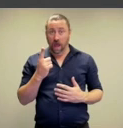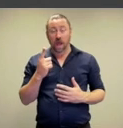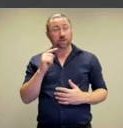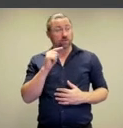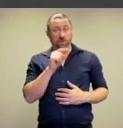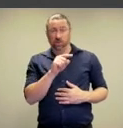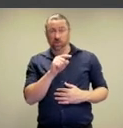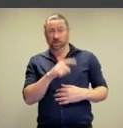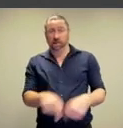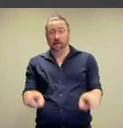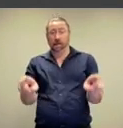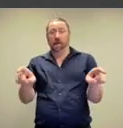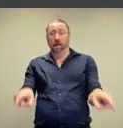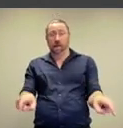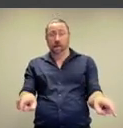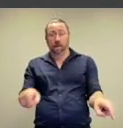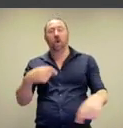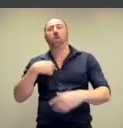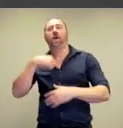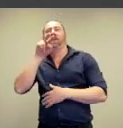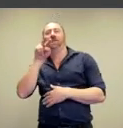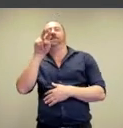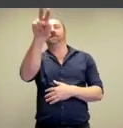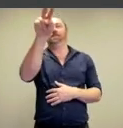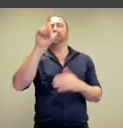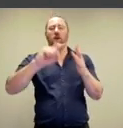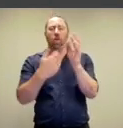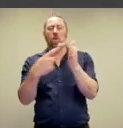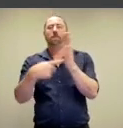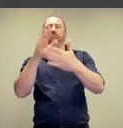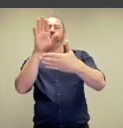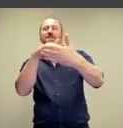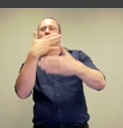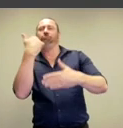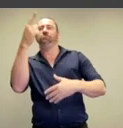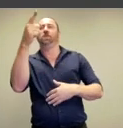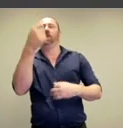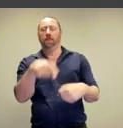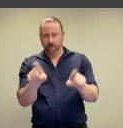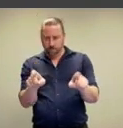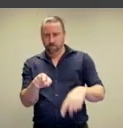She's literally inserting herself